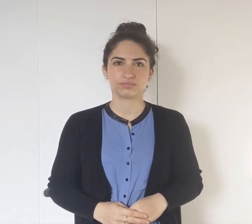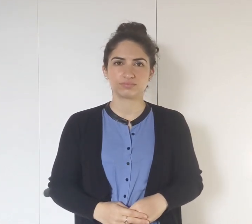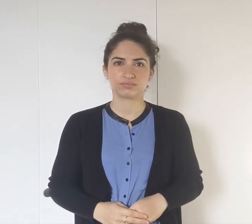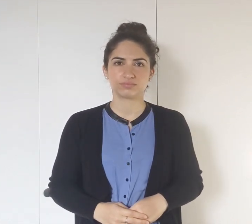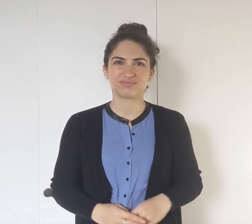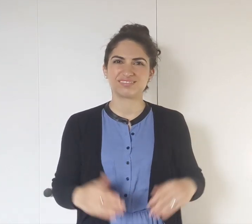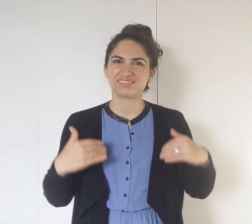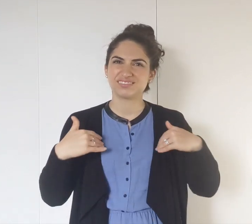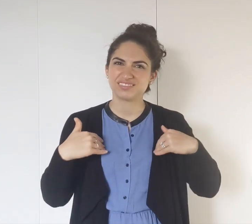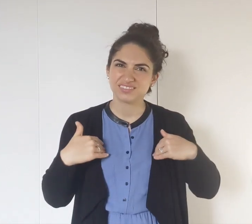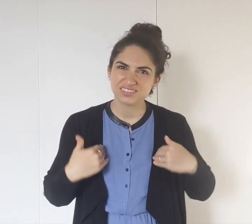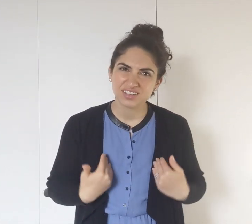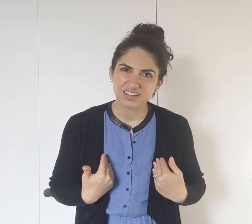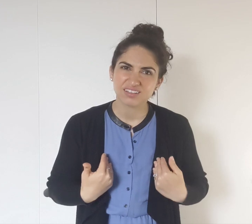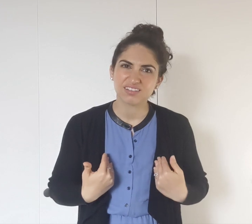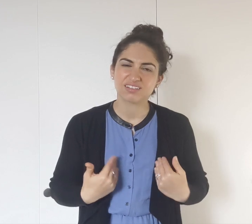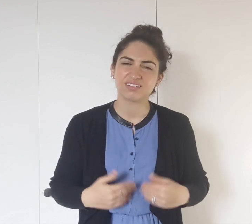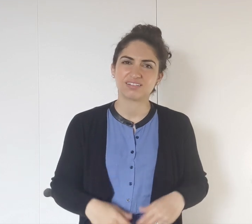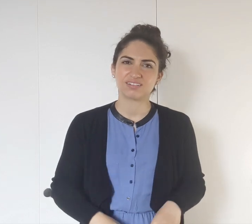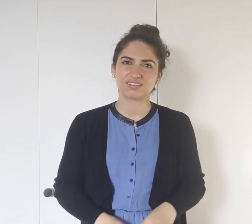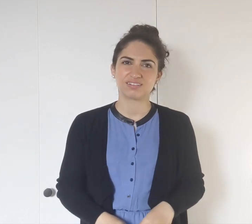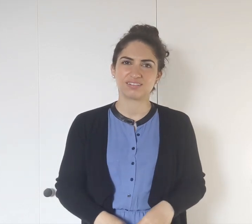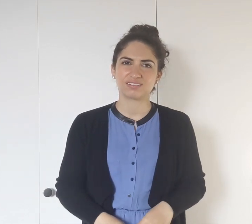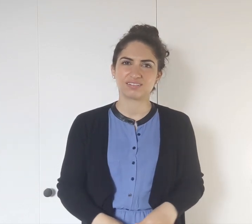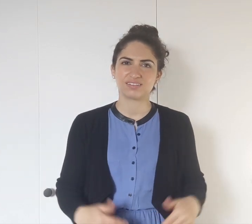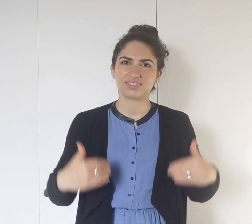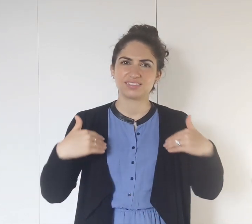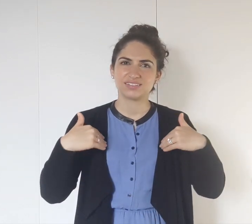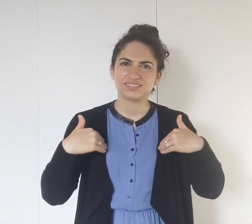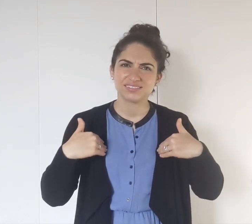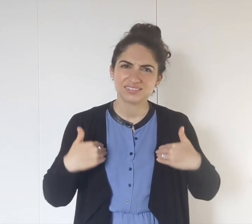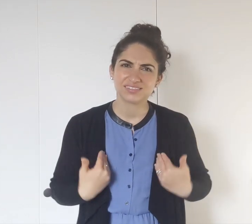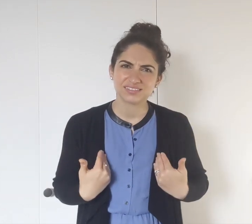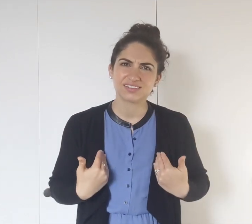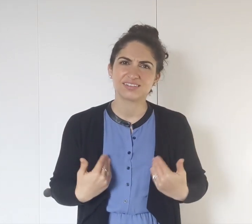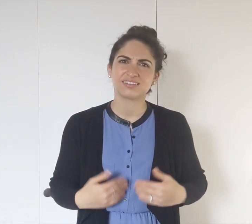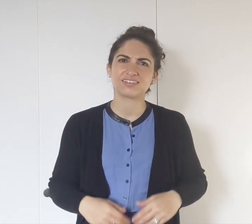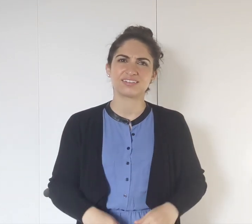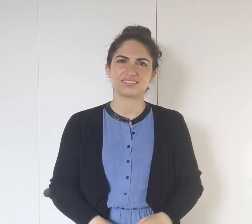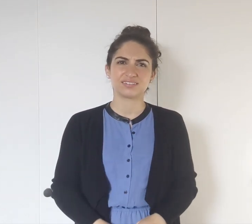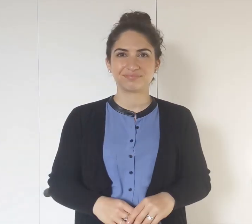TIRED, TIRED